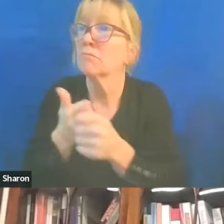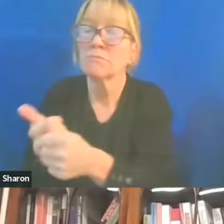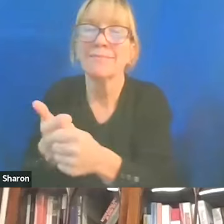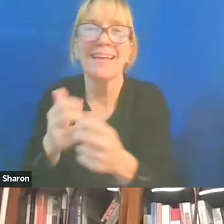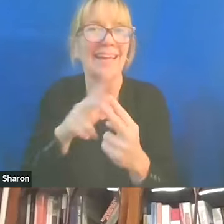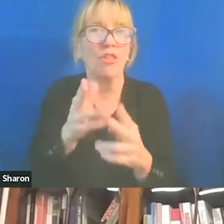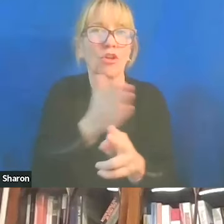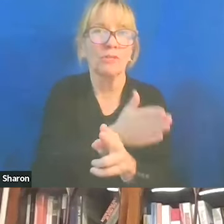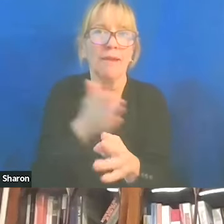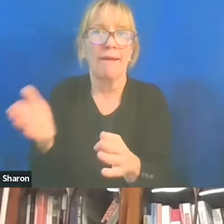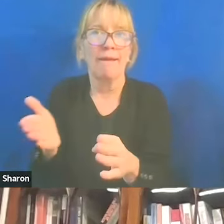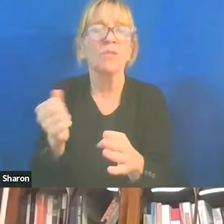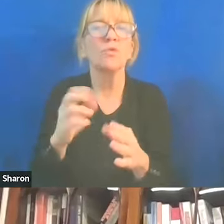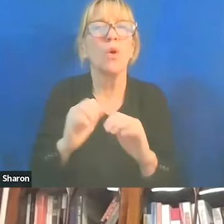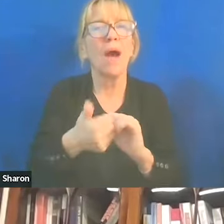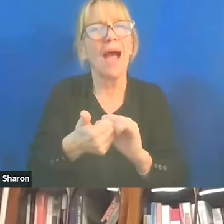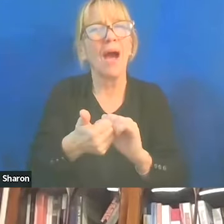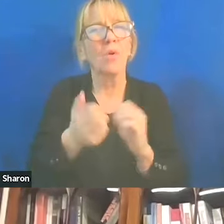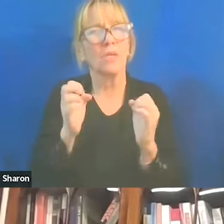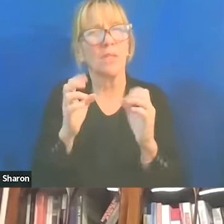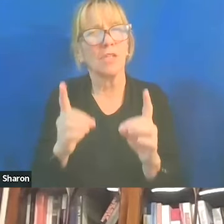How then does education become the answer